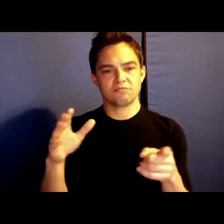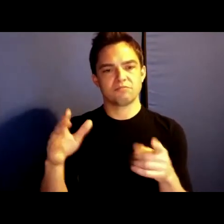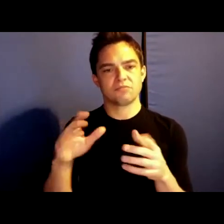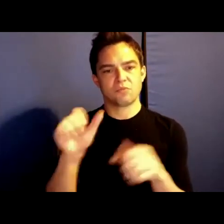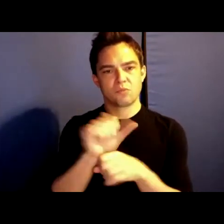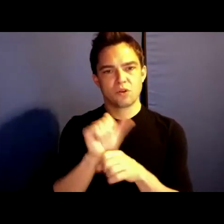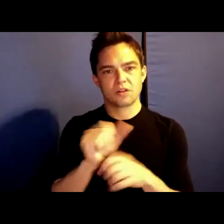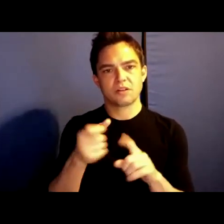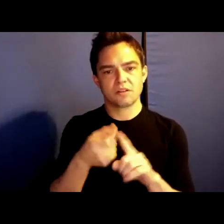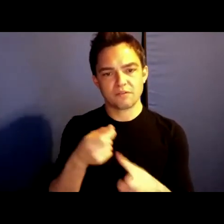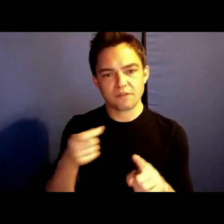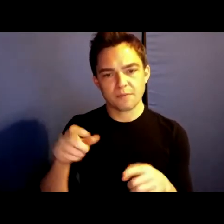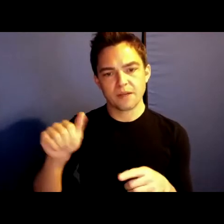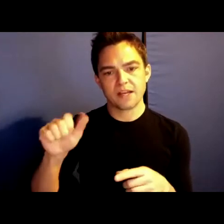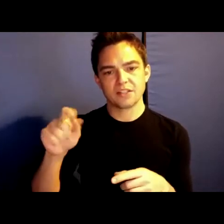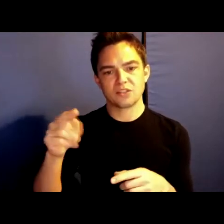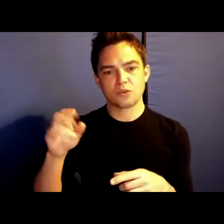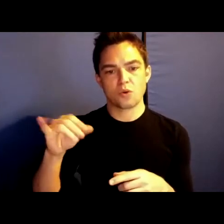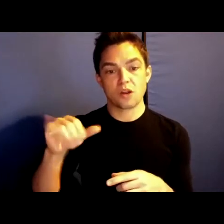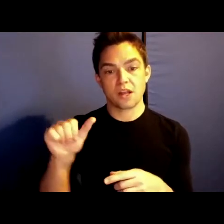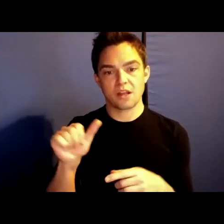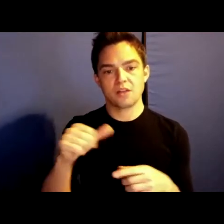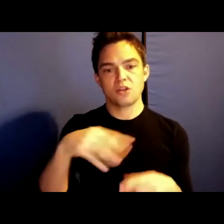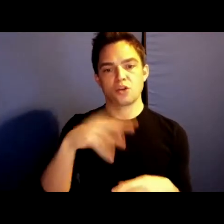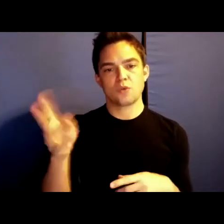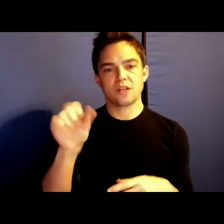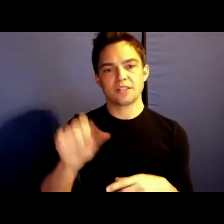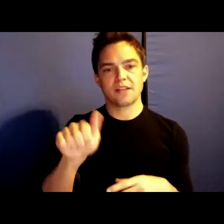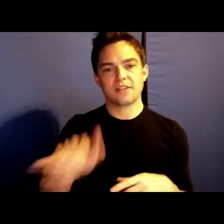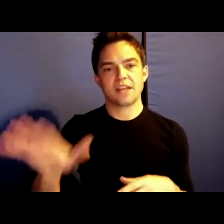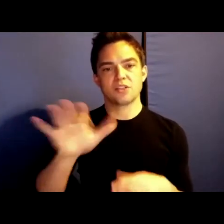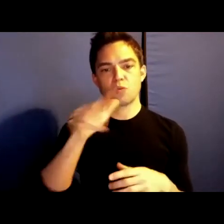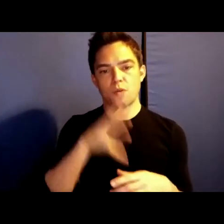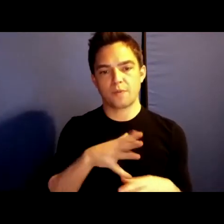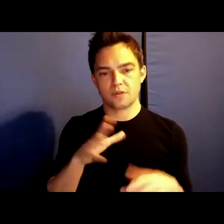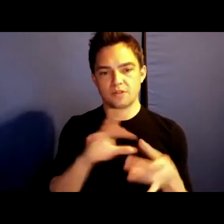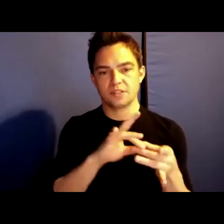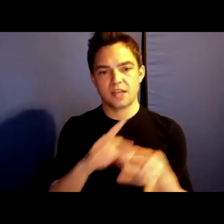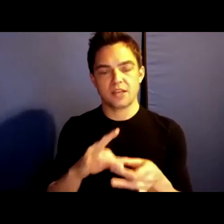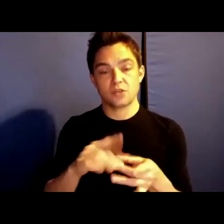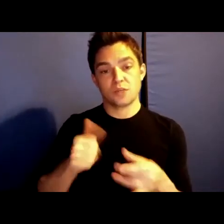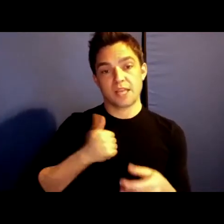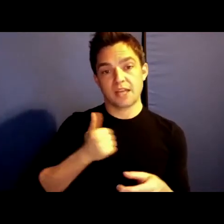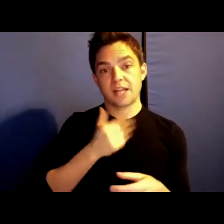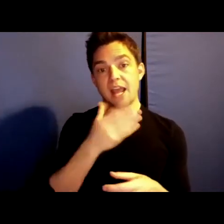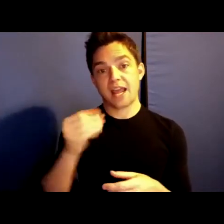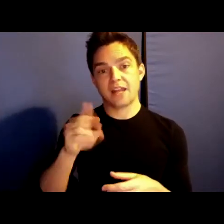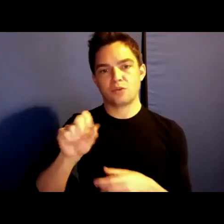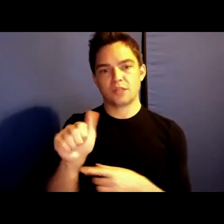Here was this queer South Asian woman, with ties to both Canada and the United States,